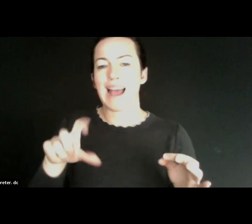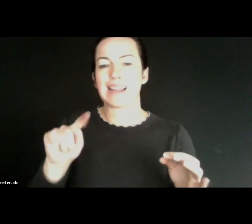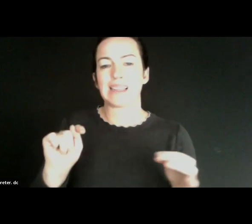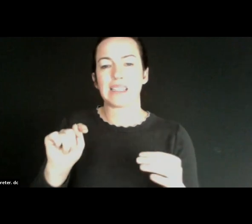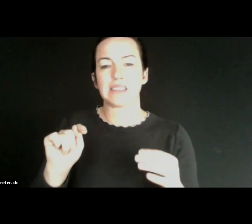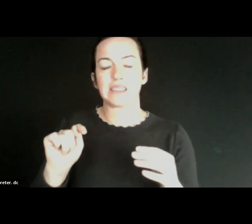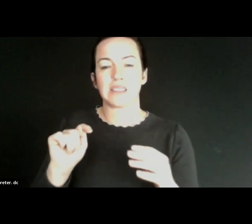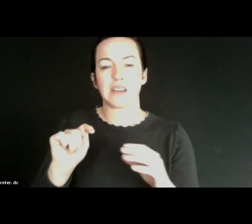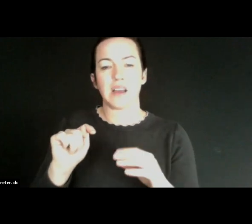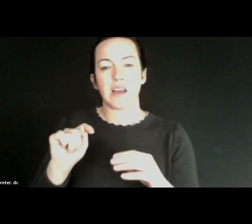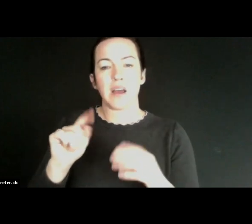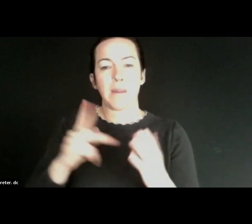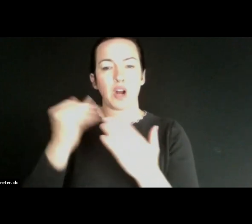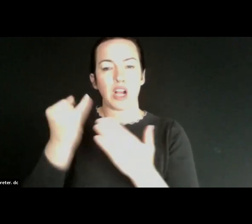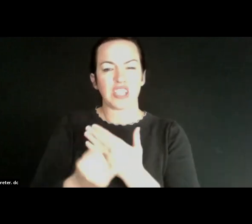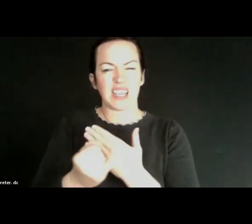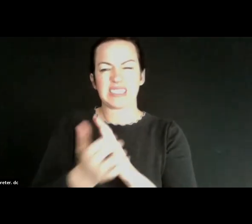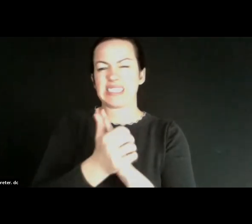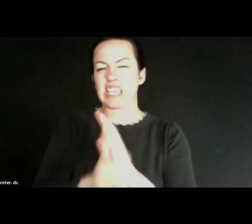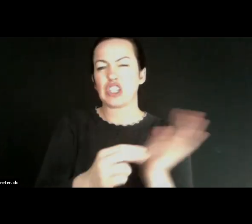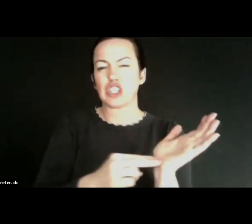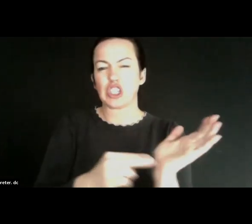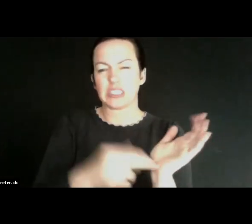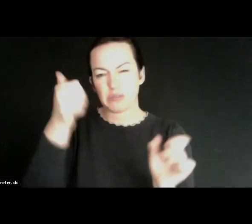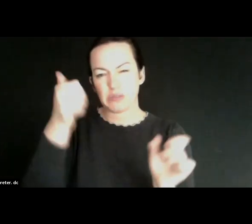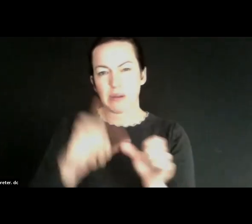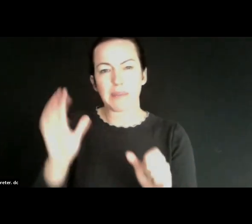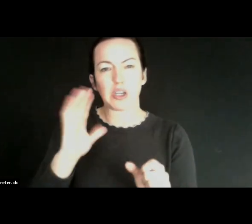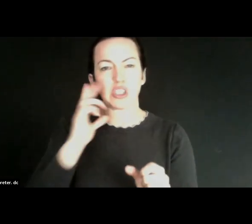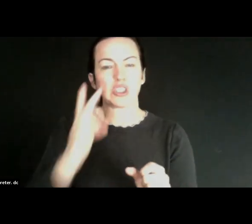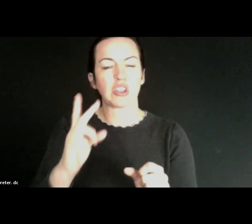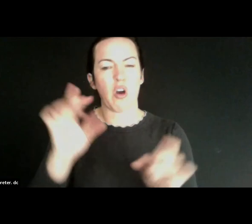nursing facilities, and you all probably remember seeing those horrible images of what was happening